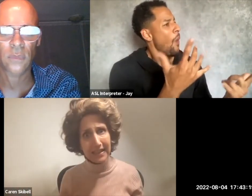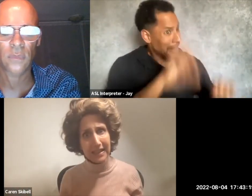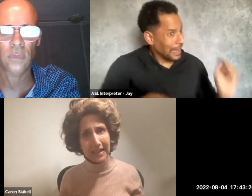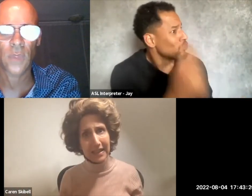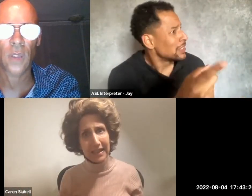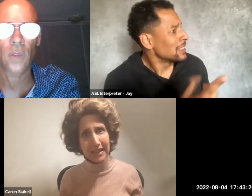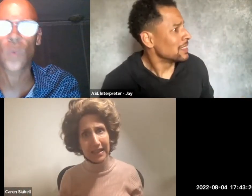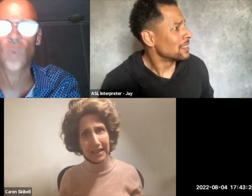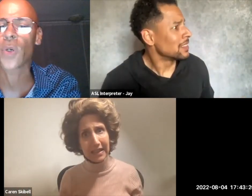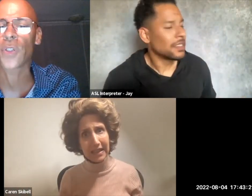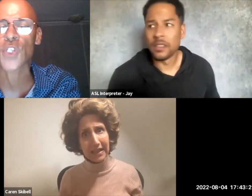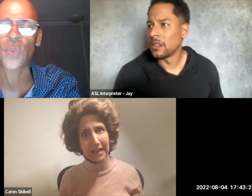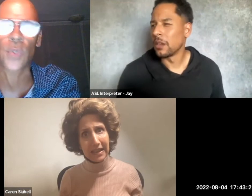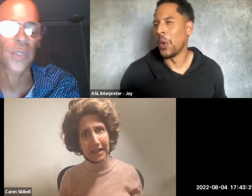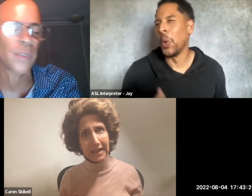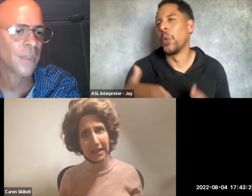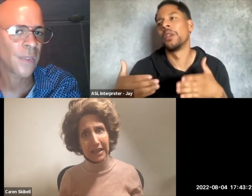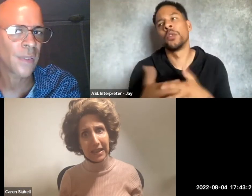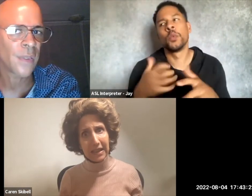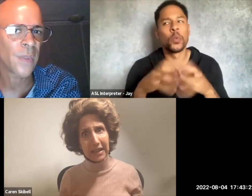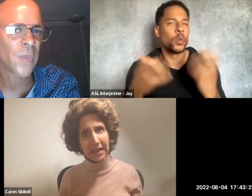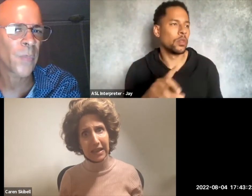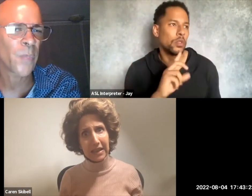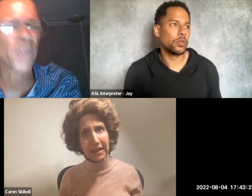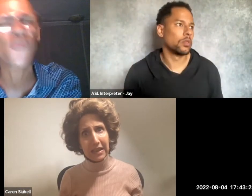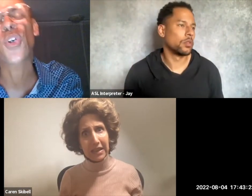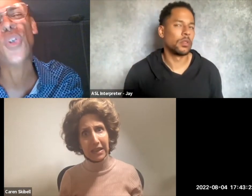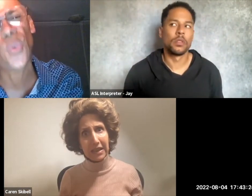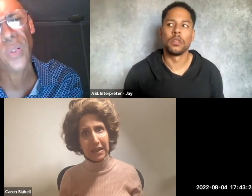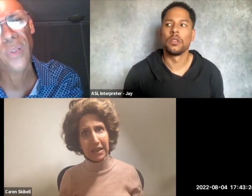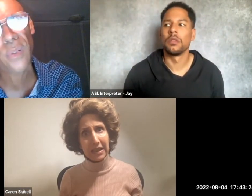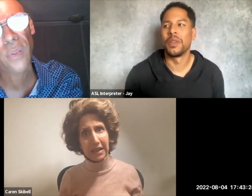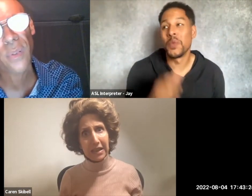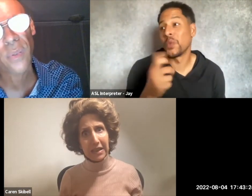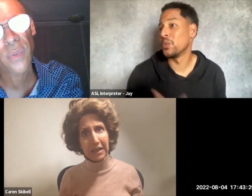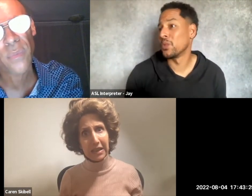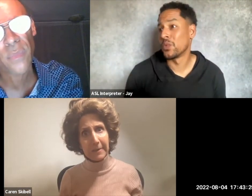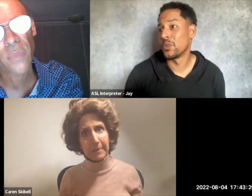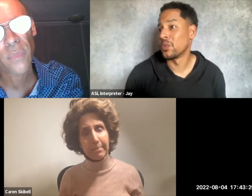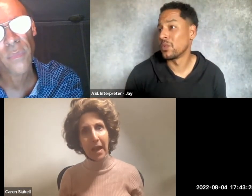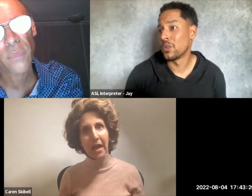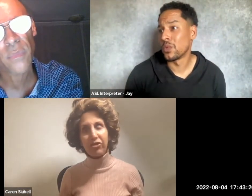A new world, sure. But for who? Jerry!